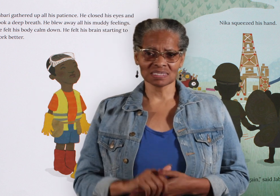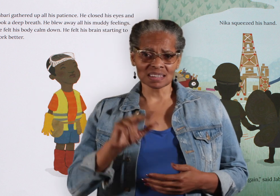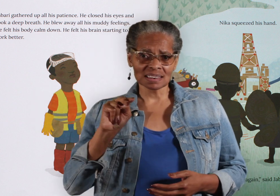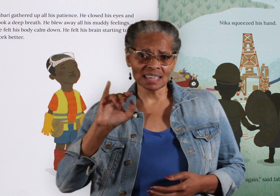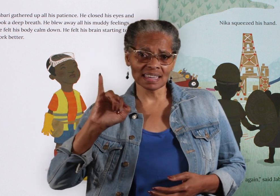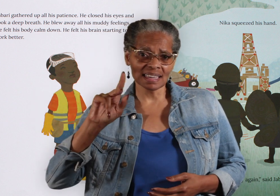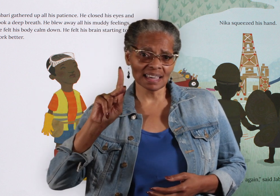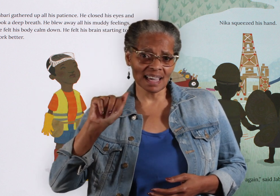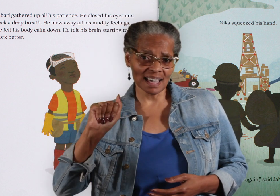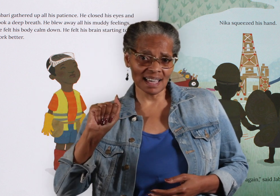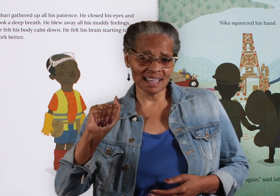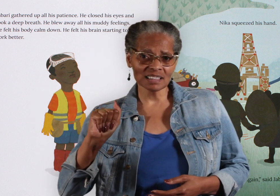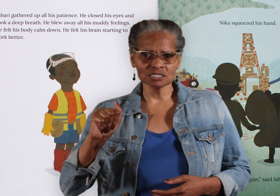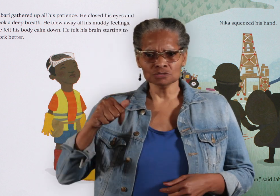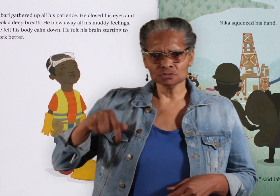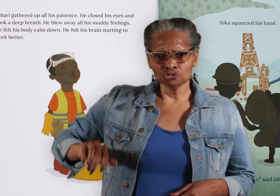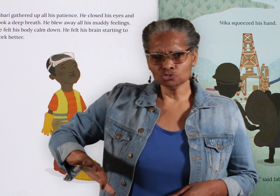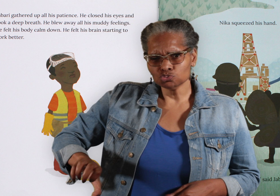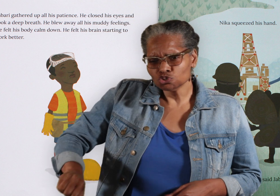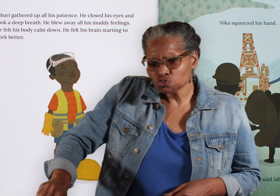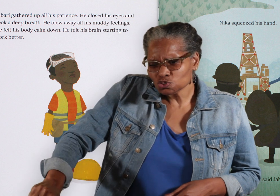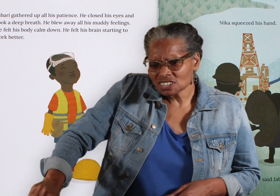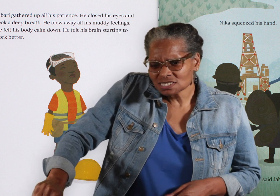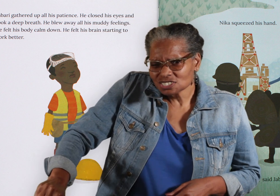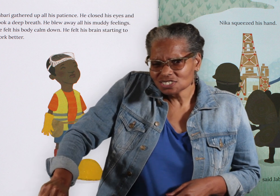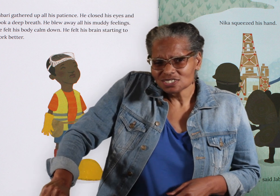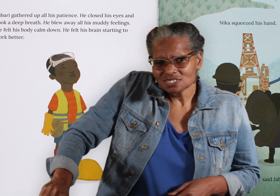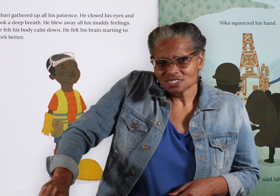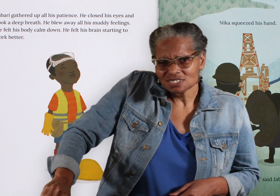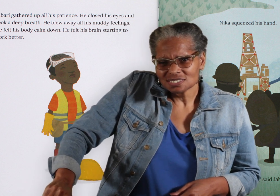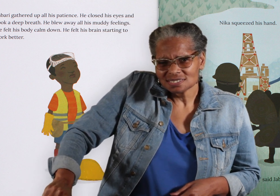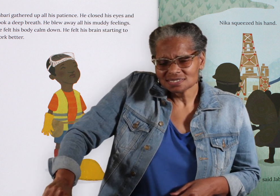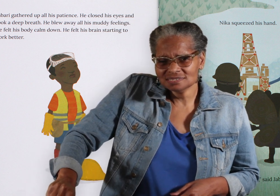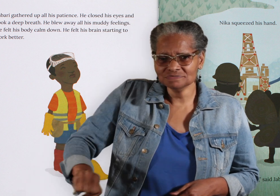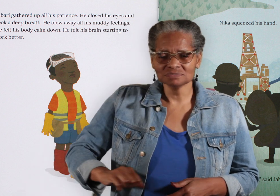Nika squeezed his hand.